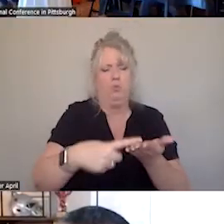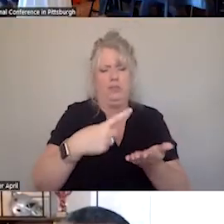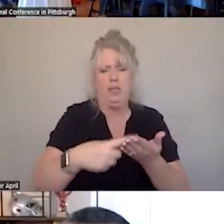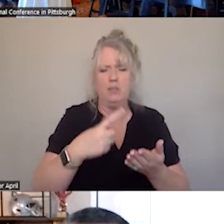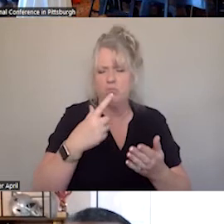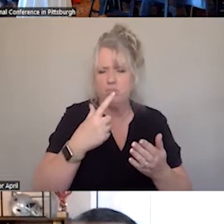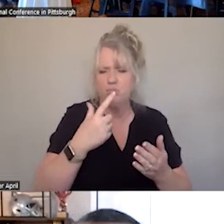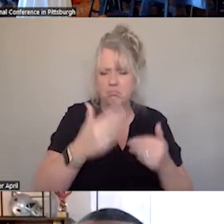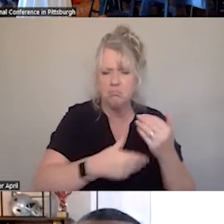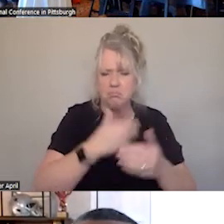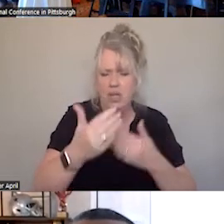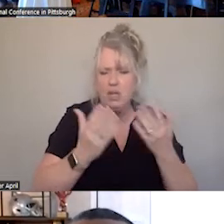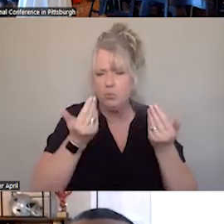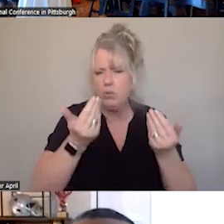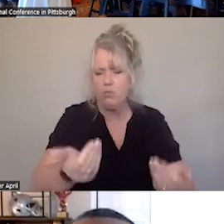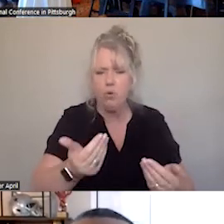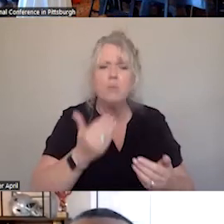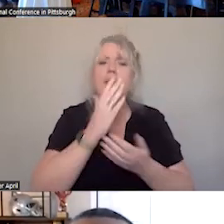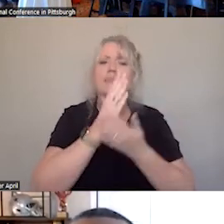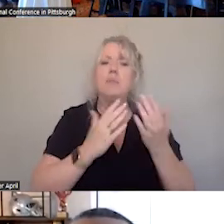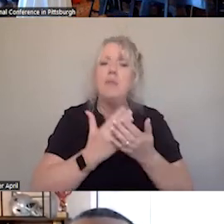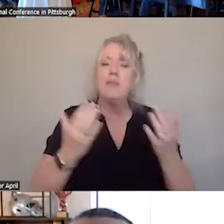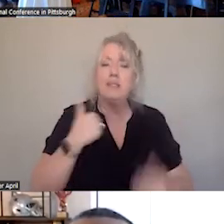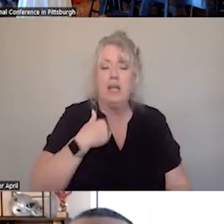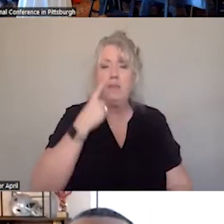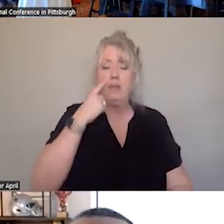TALK GOING FORWARD. BUT SOME OF THE THINGS THAT REALLY STOOD OUT TO ME.